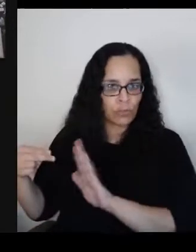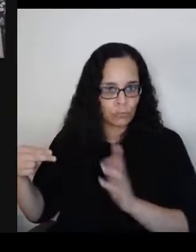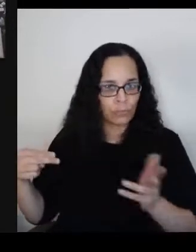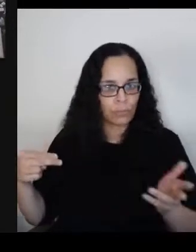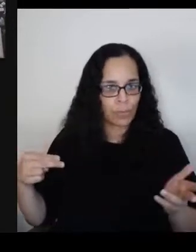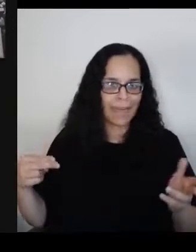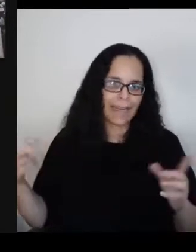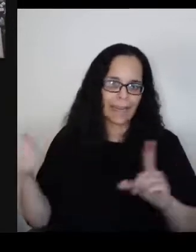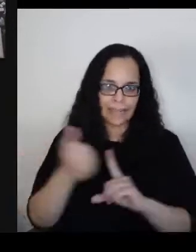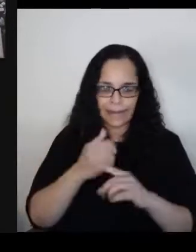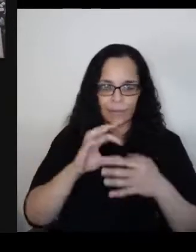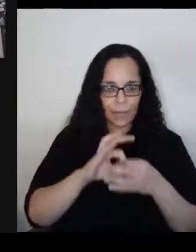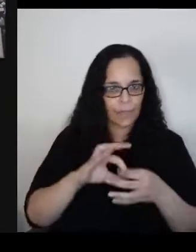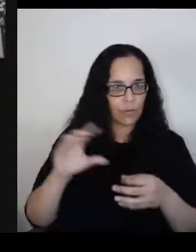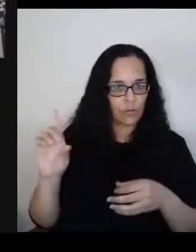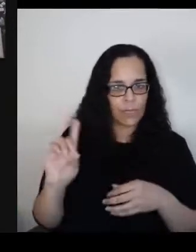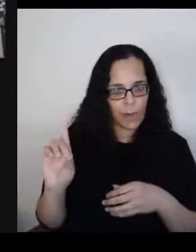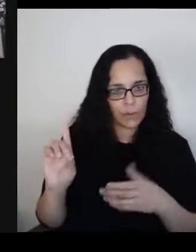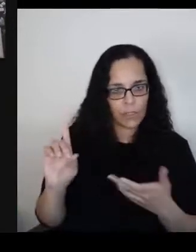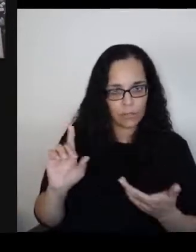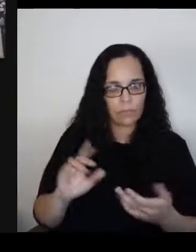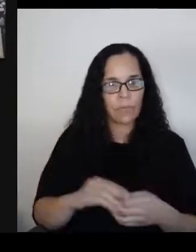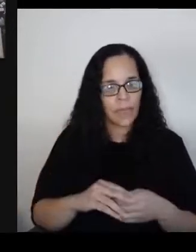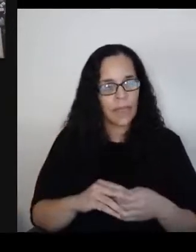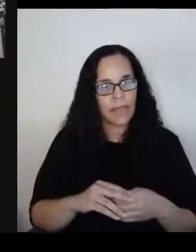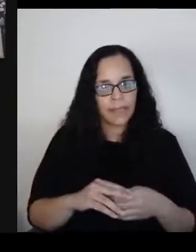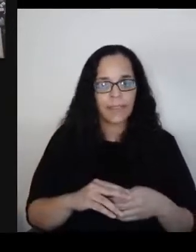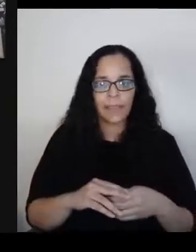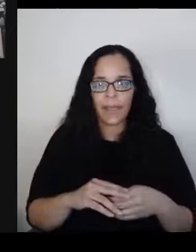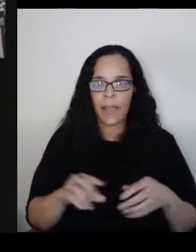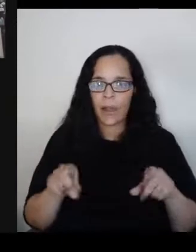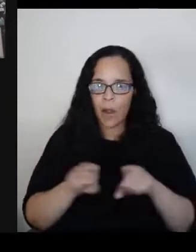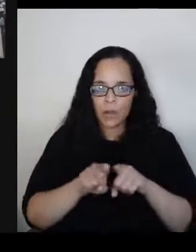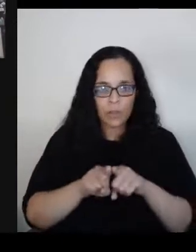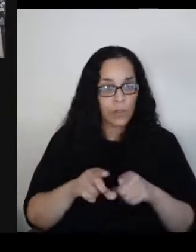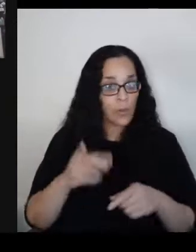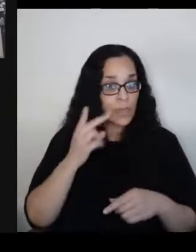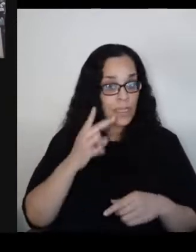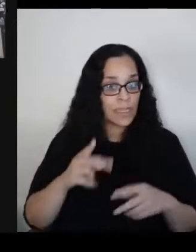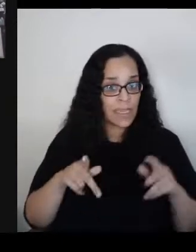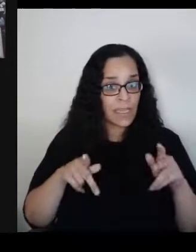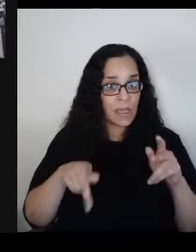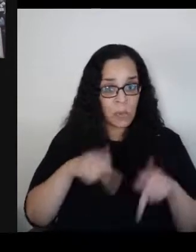we also see really insistent denial that these phenomena are real.